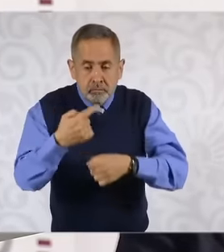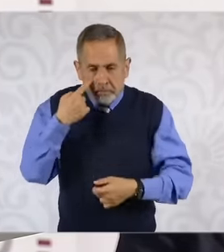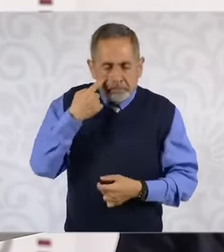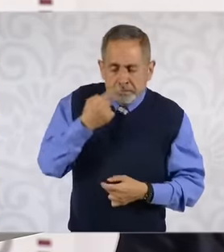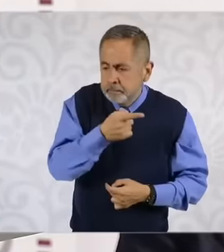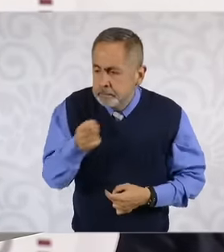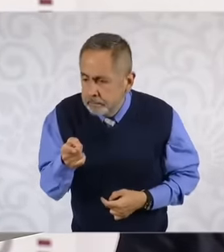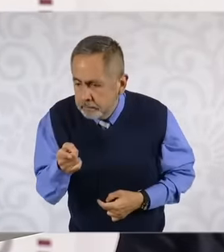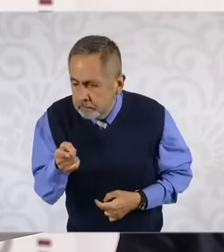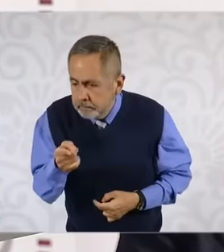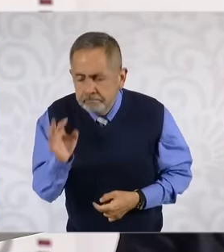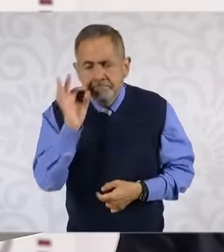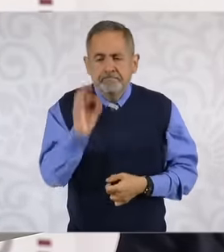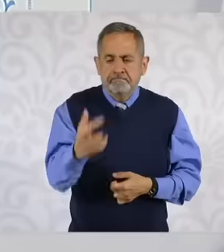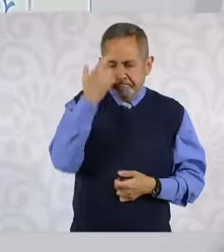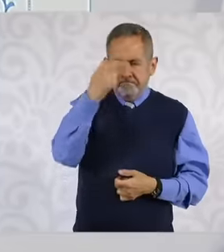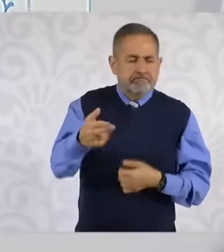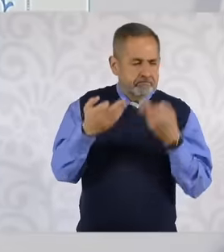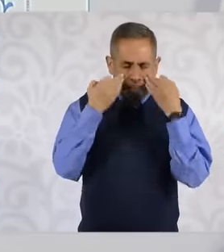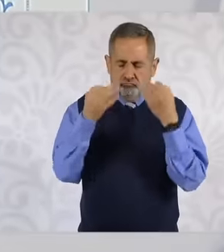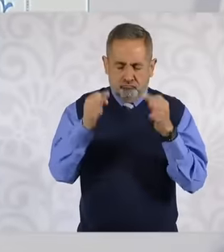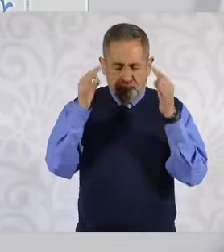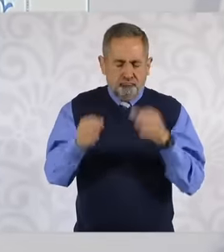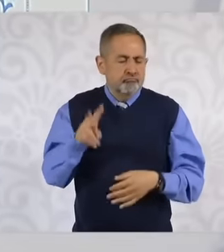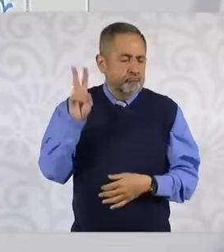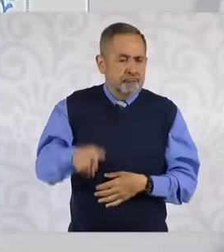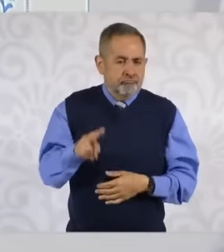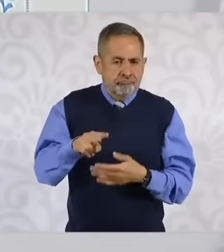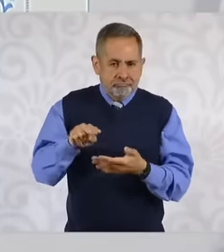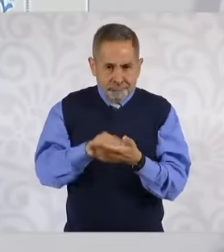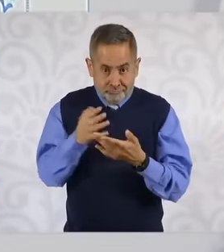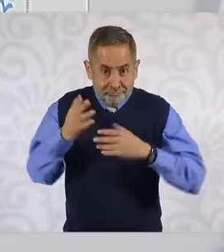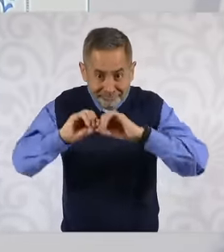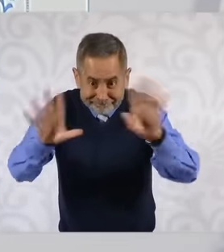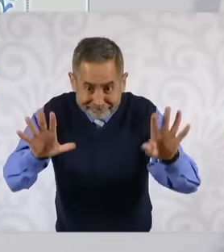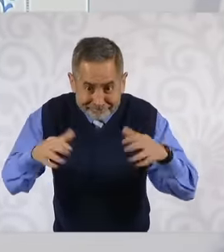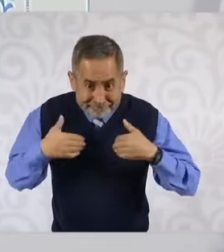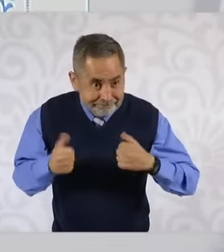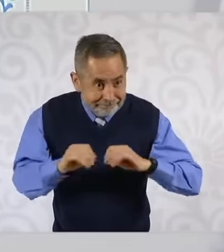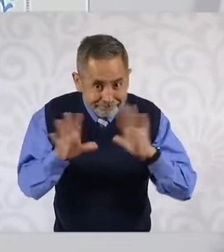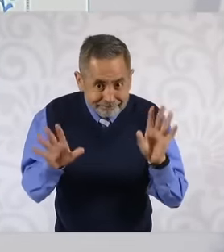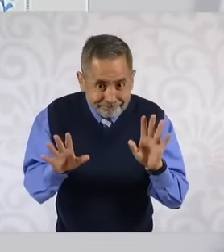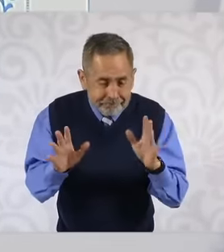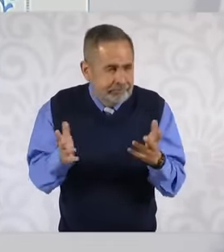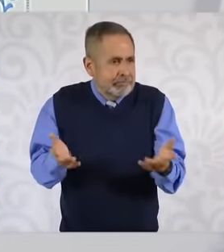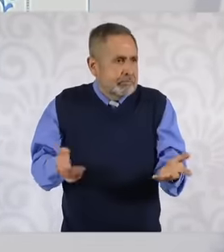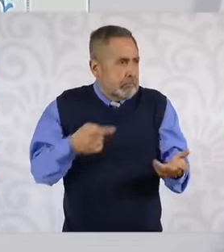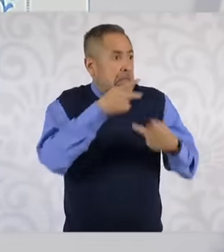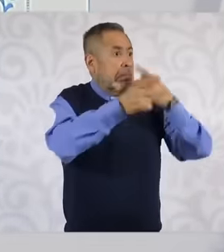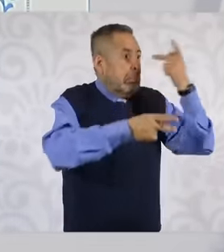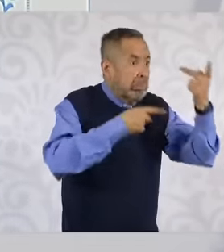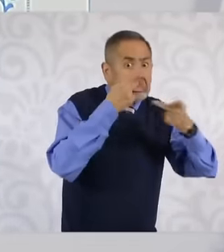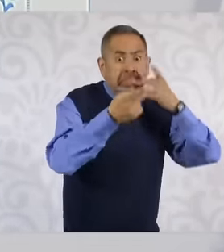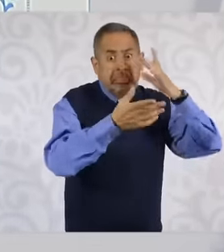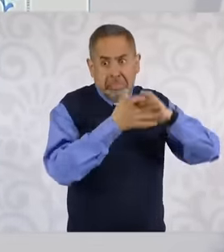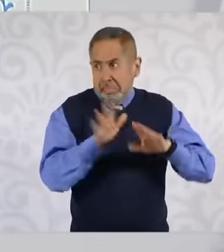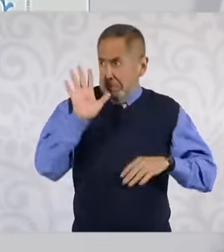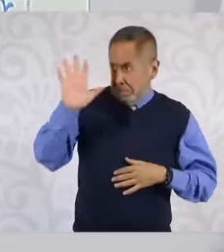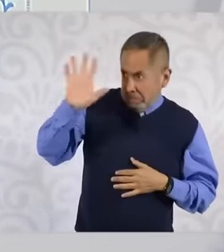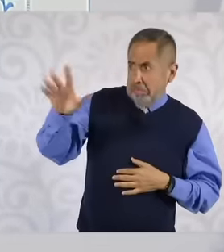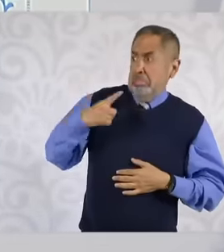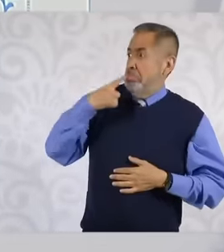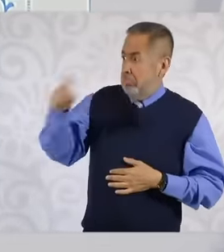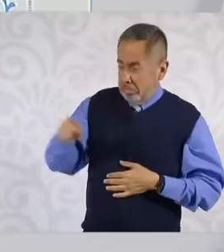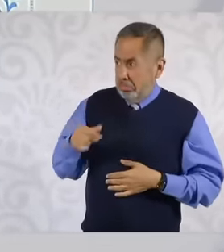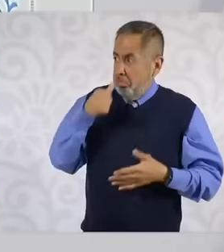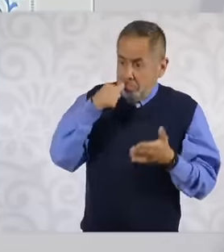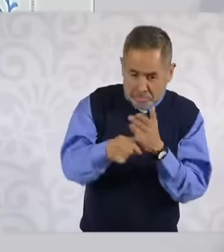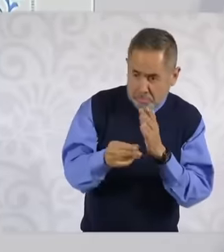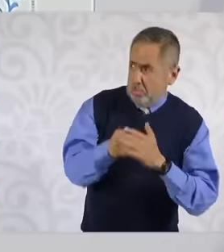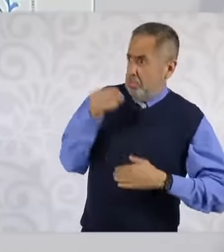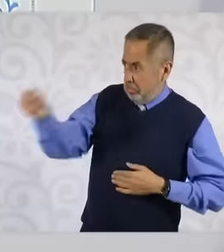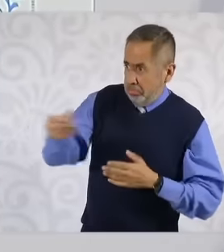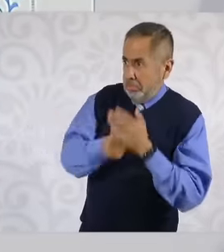if it is understood, that is, what they have been saying with the notification, the